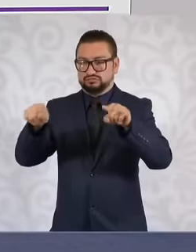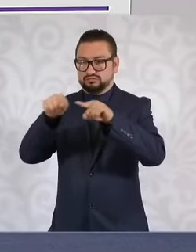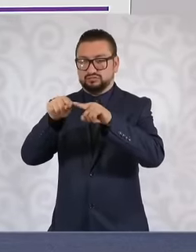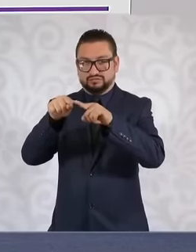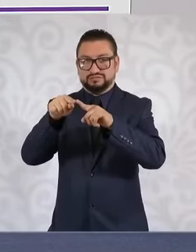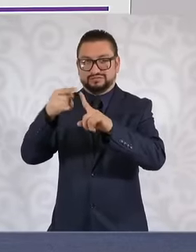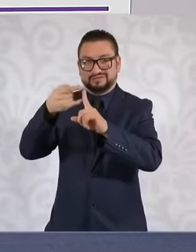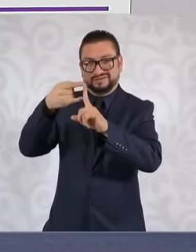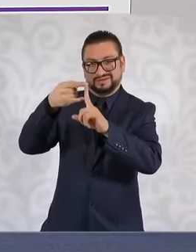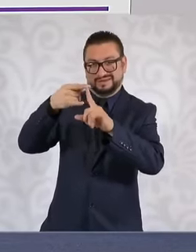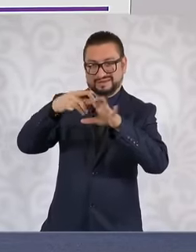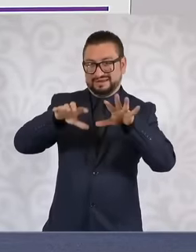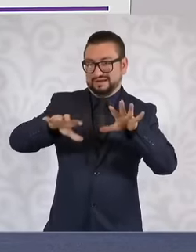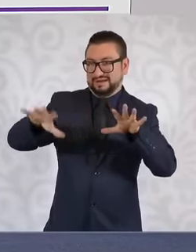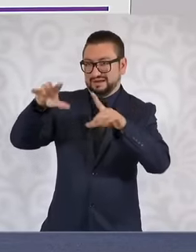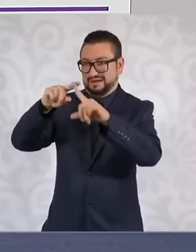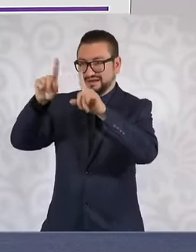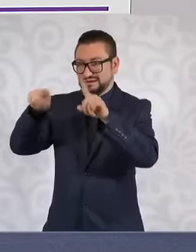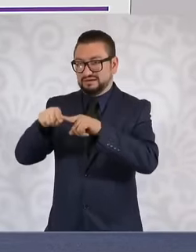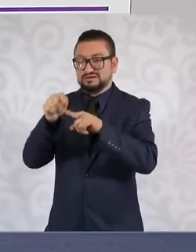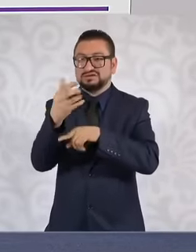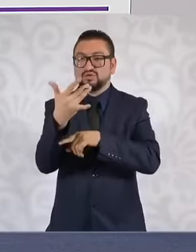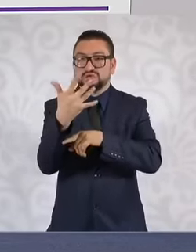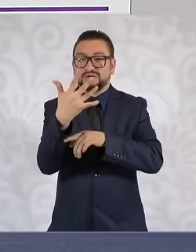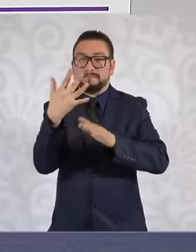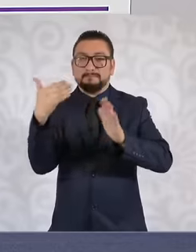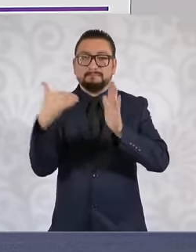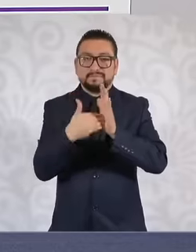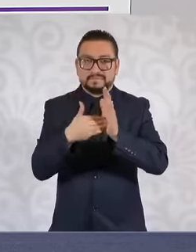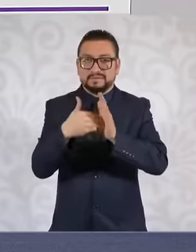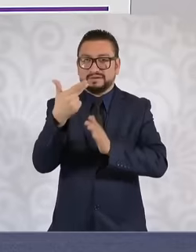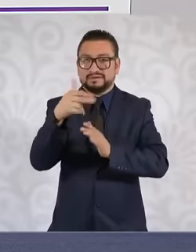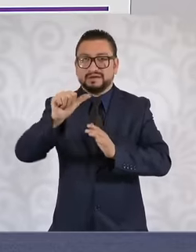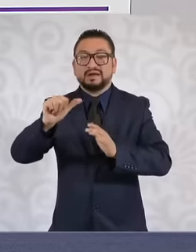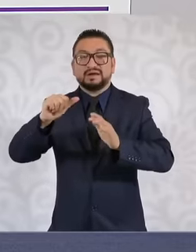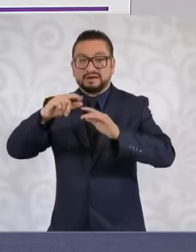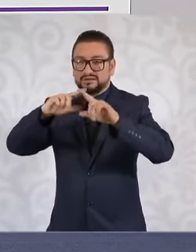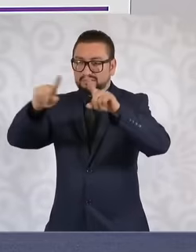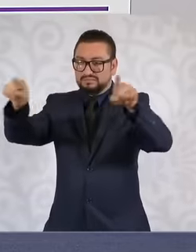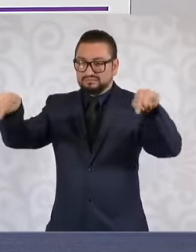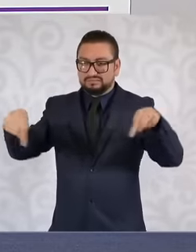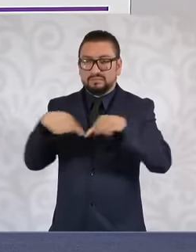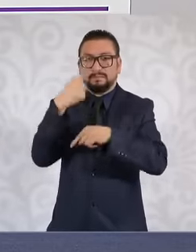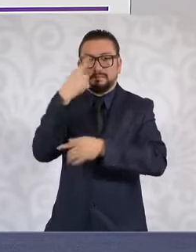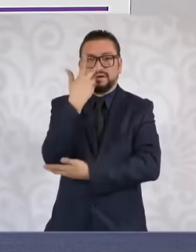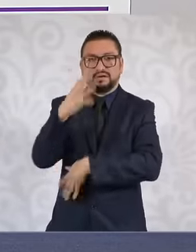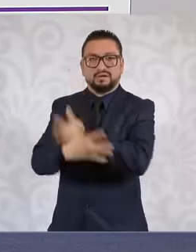was managed to preserve was 50,000 hectares for the protection of flora and fauna and above all